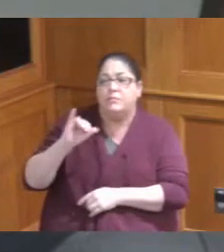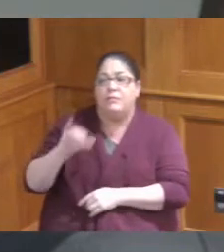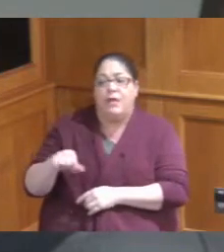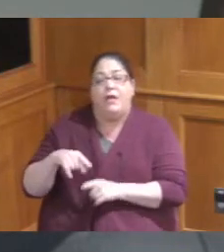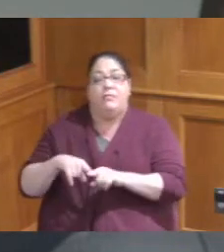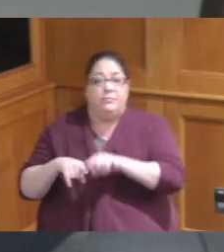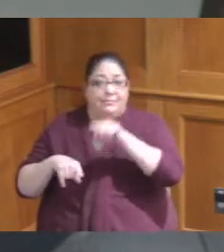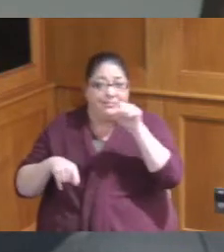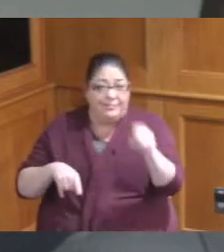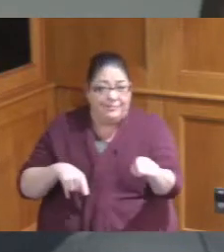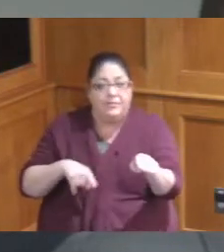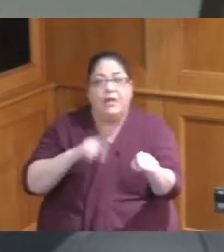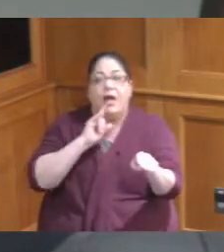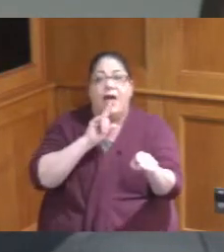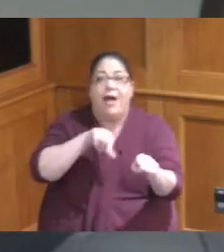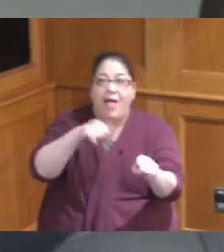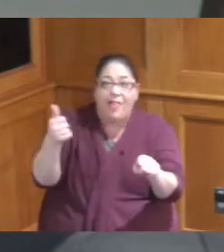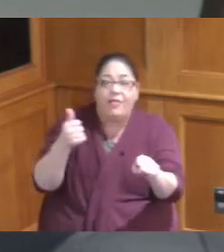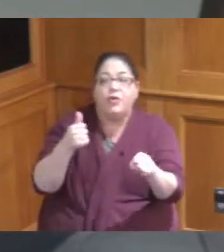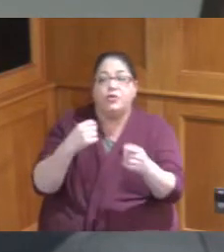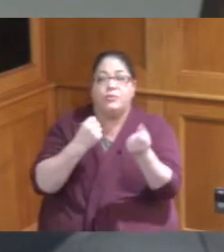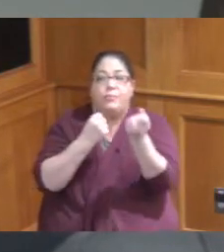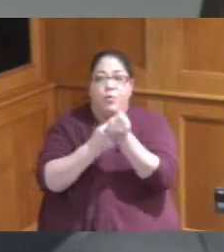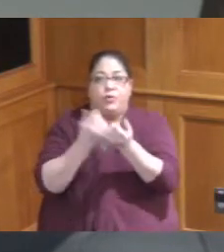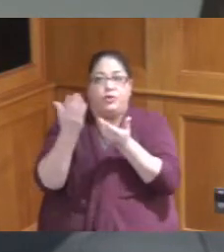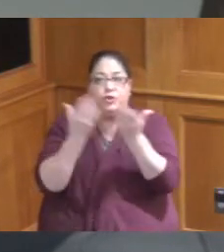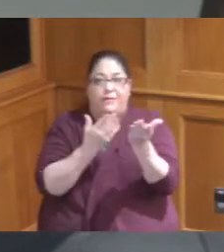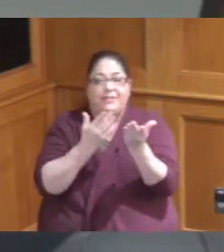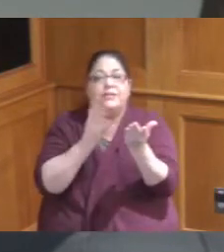they need but through this grant through the work they're doing with mental health